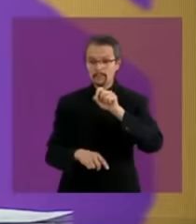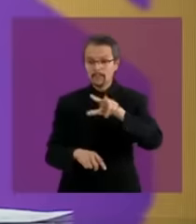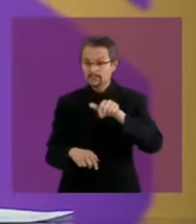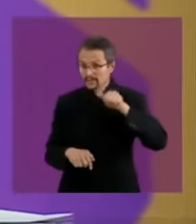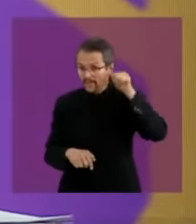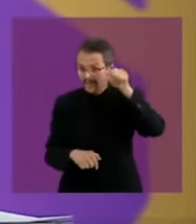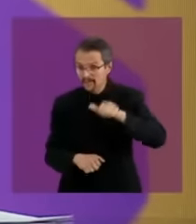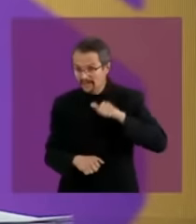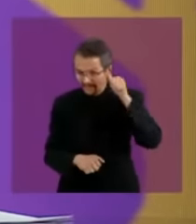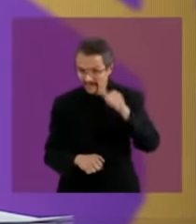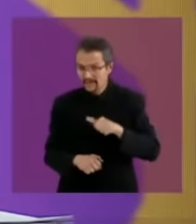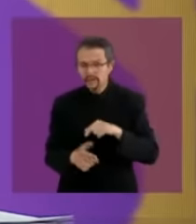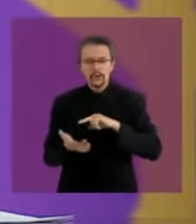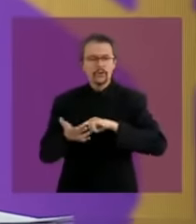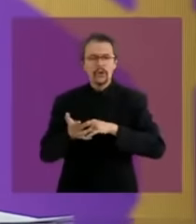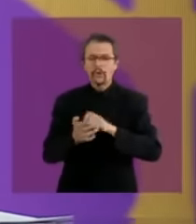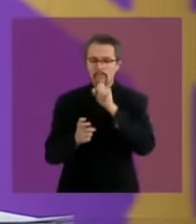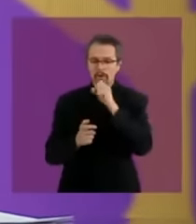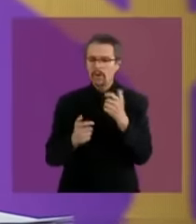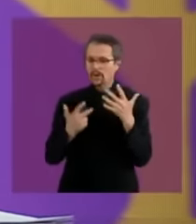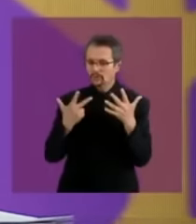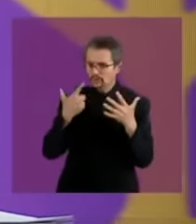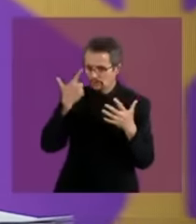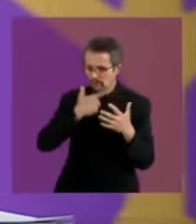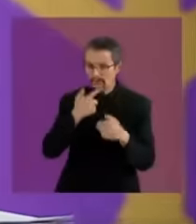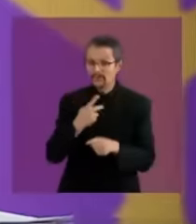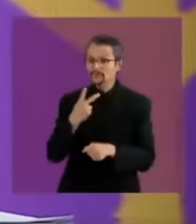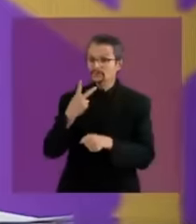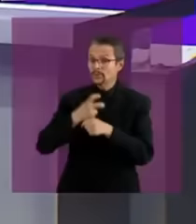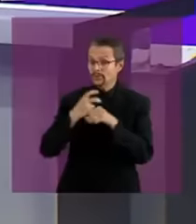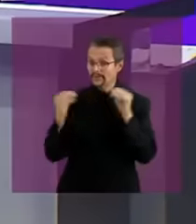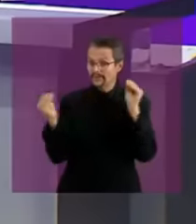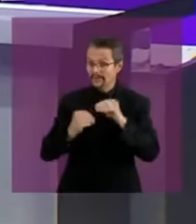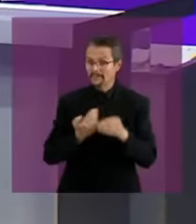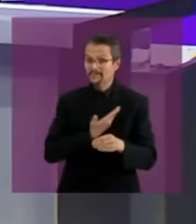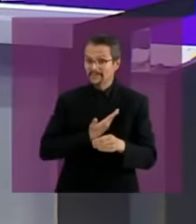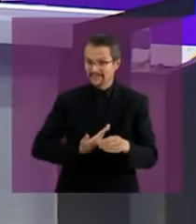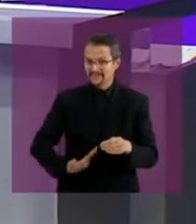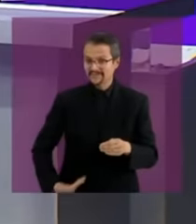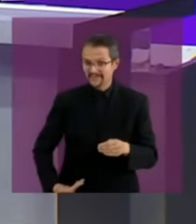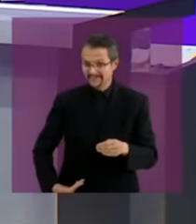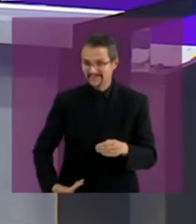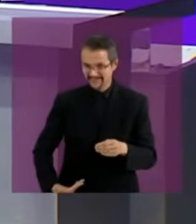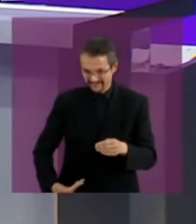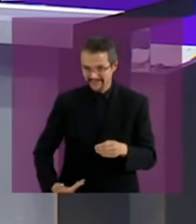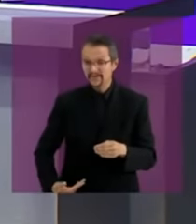sharp at 8 pm for the second presidential debate for that next debate the questions